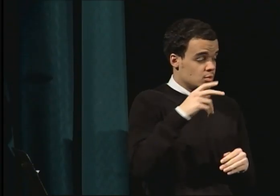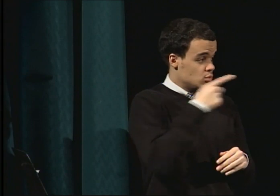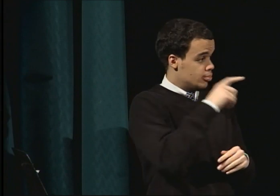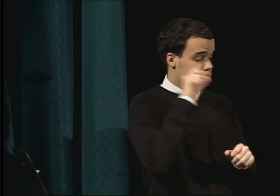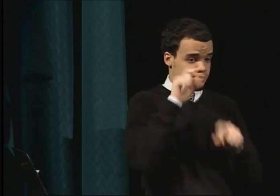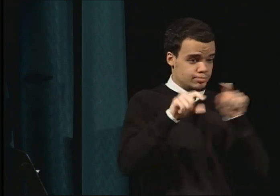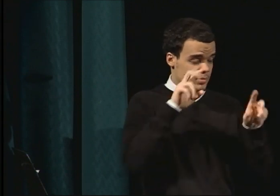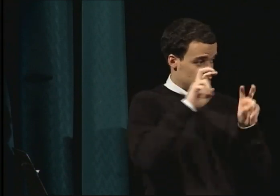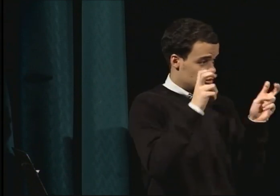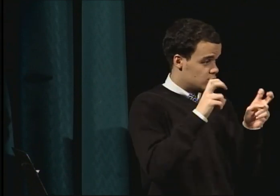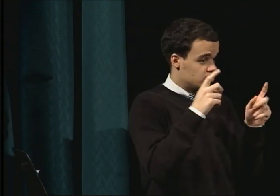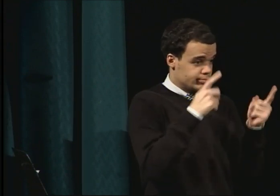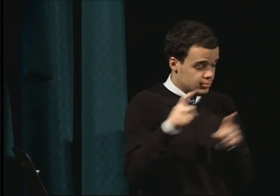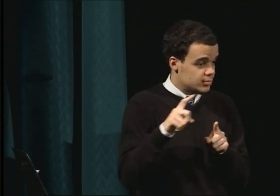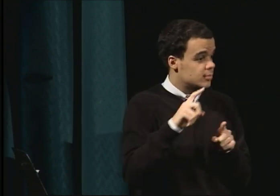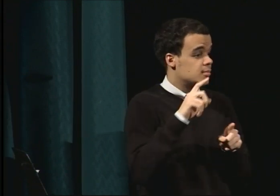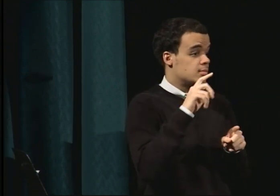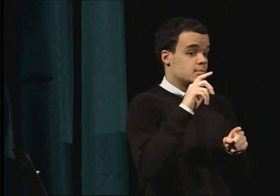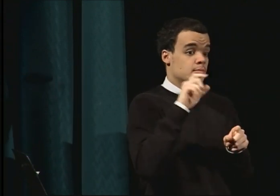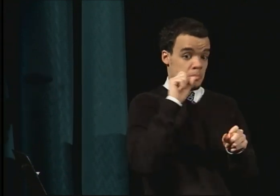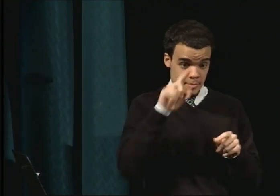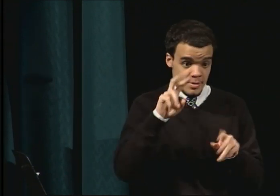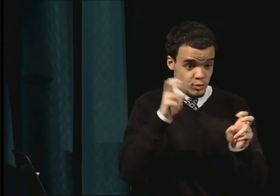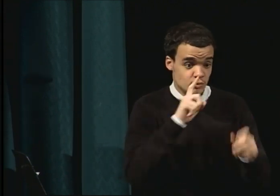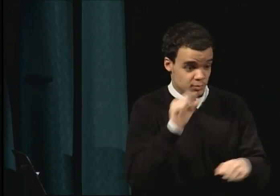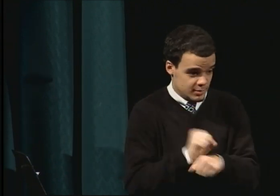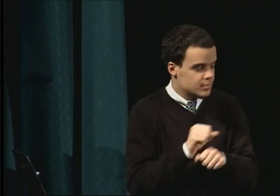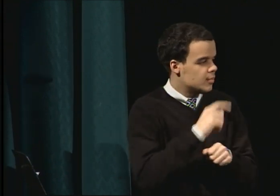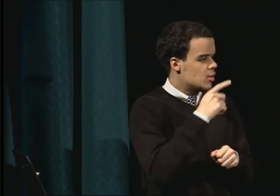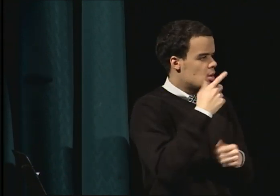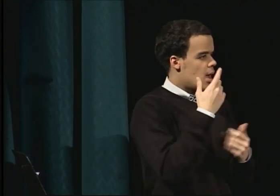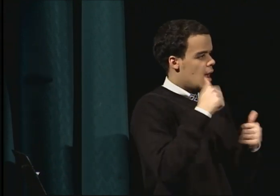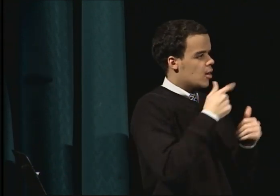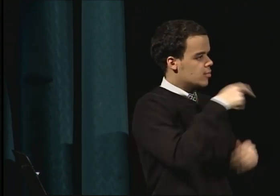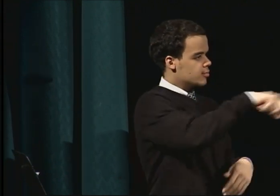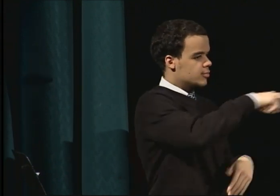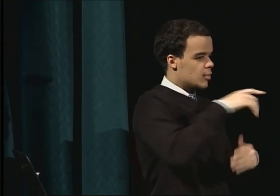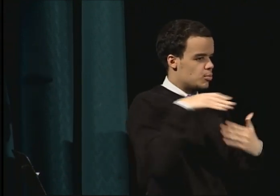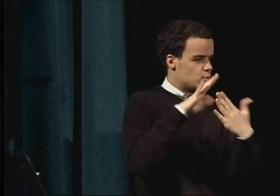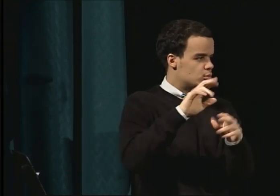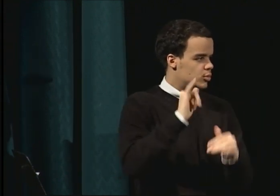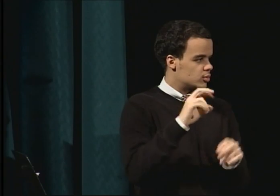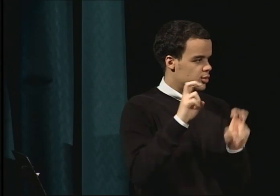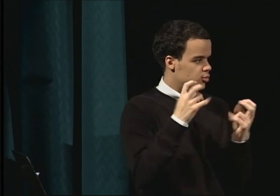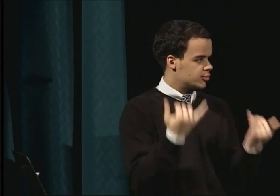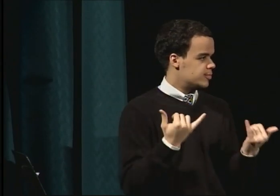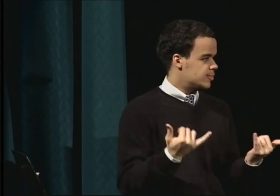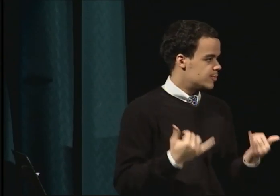to help resolve these? As Dr. Simms mentioned,